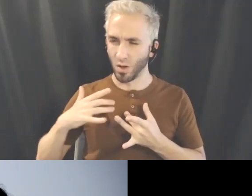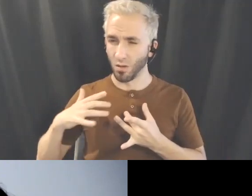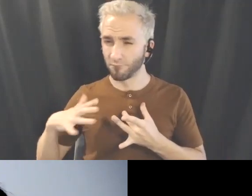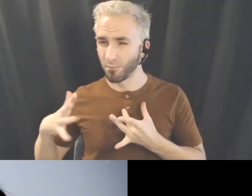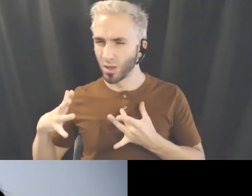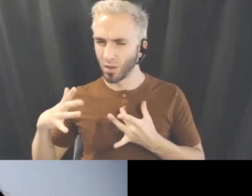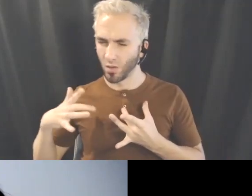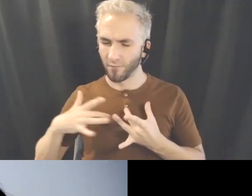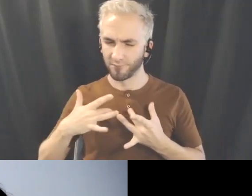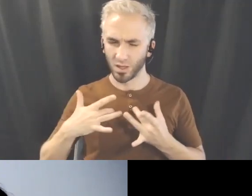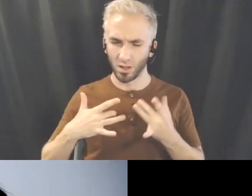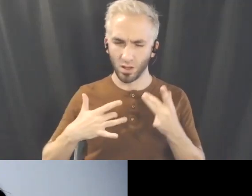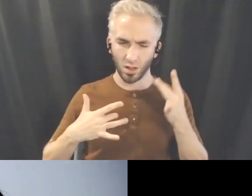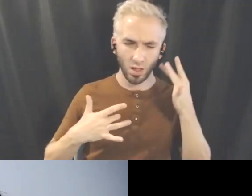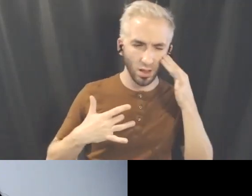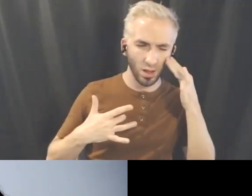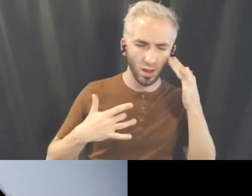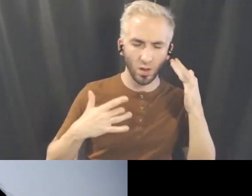Anything that's vibrating, calling, anything that's loud or distracting you can just let